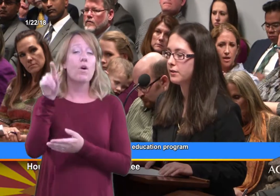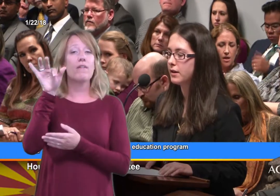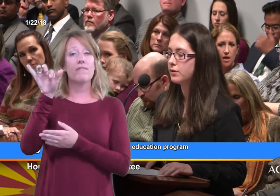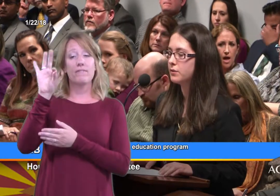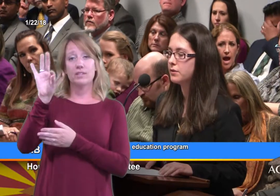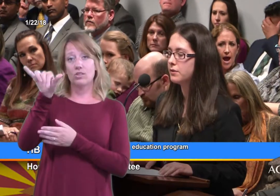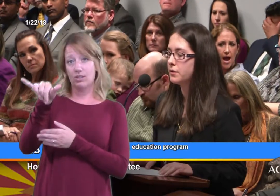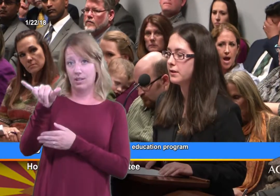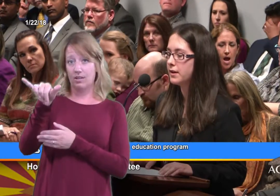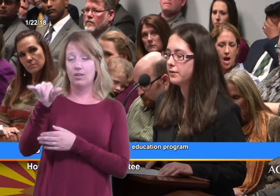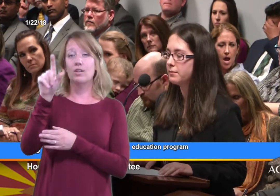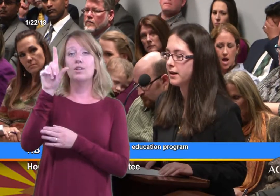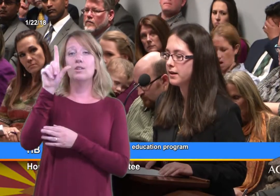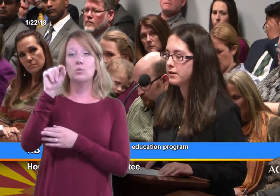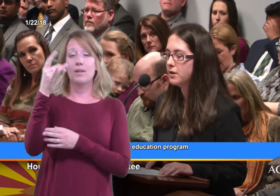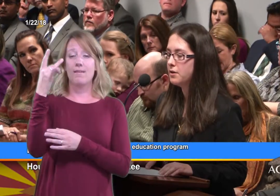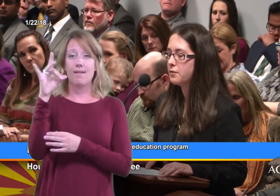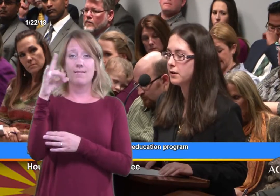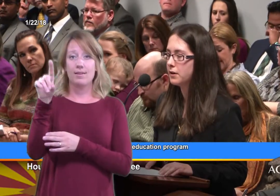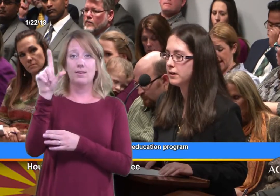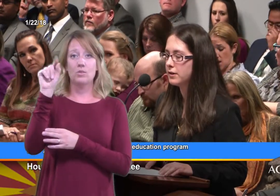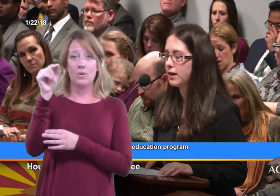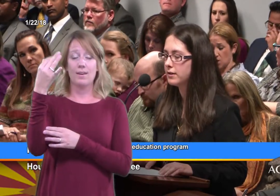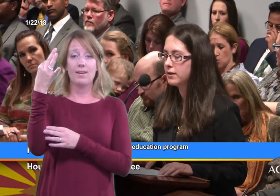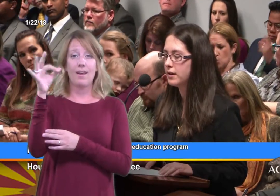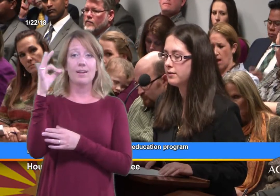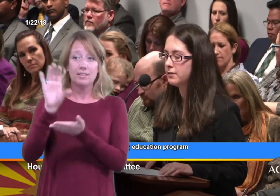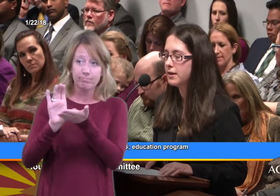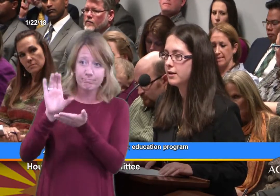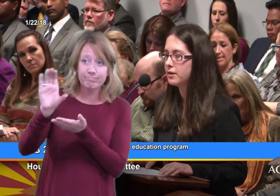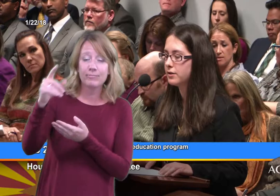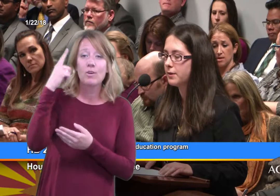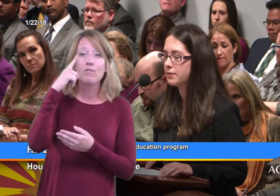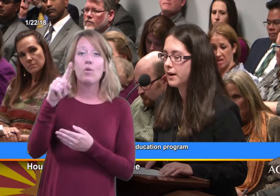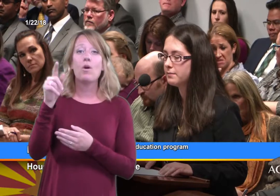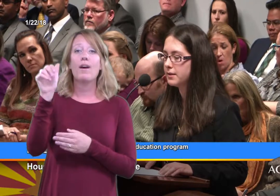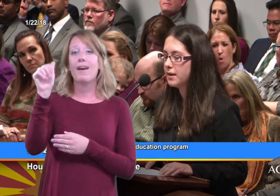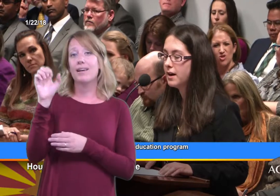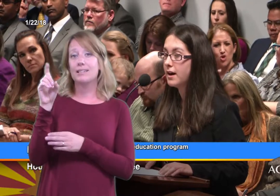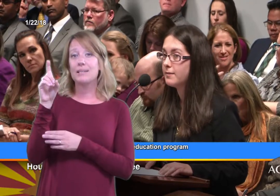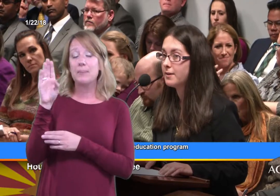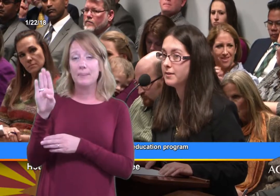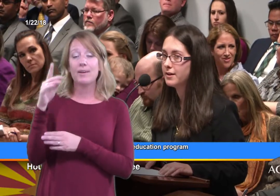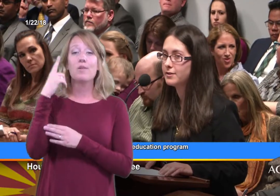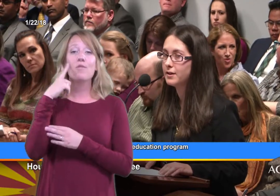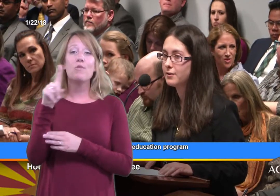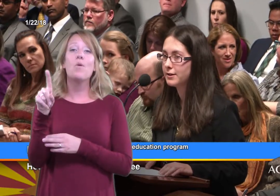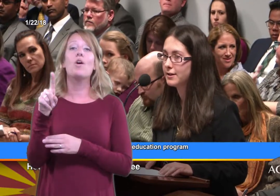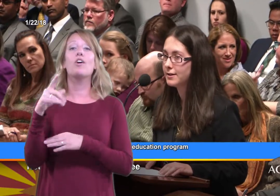Arizona State Schools for the Deaf and Blind for Early Childhood and Family Education programs. I'm happy to answer any questions.